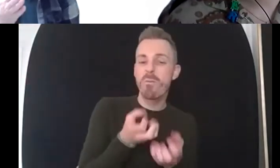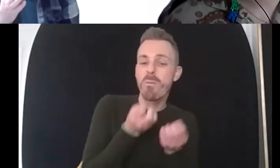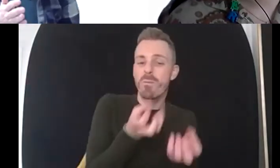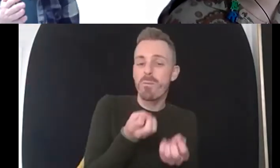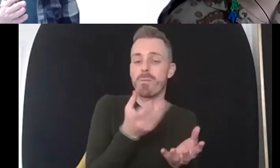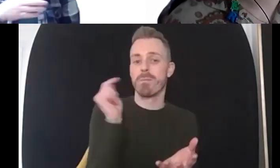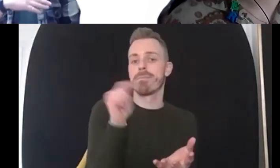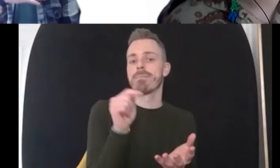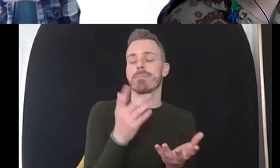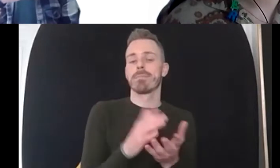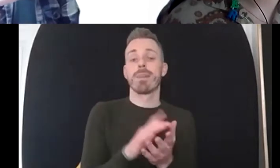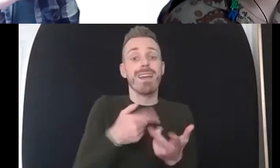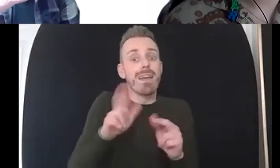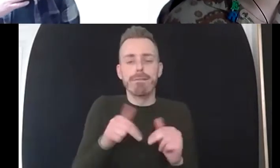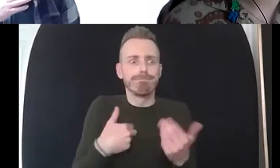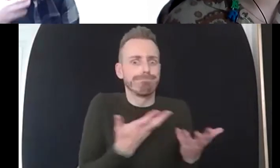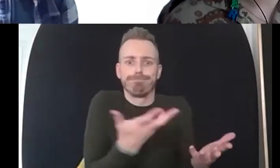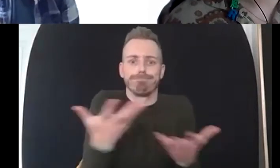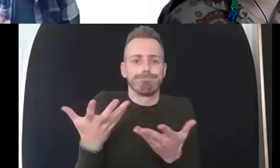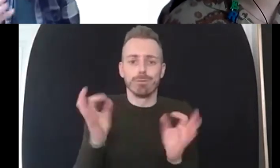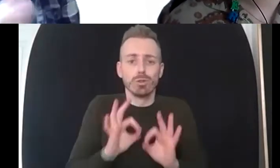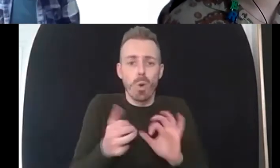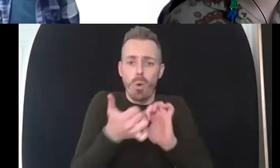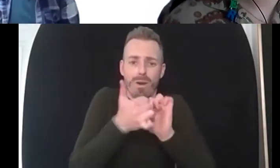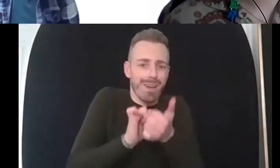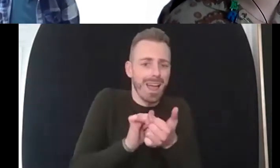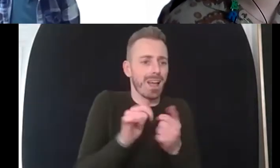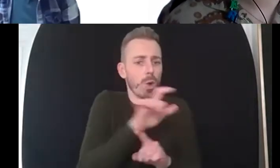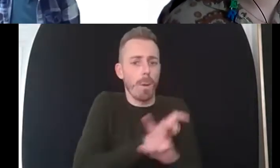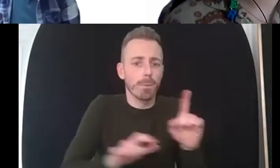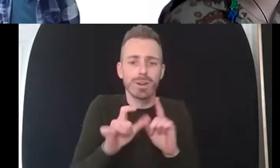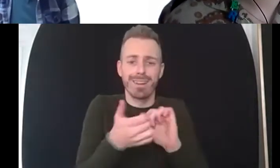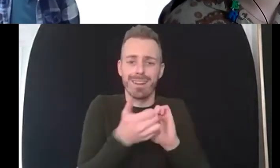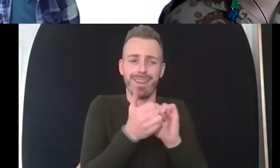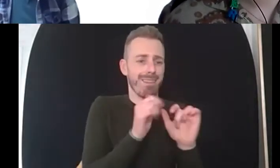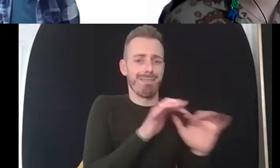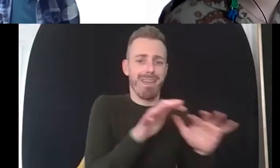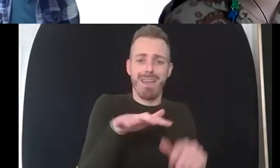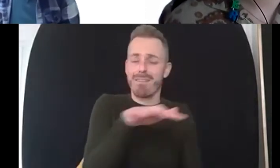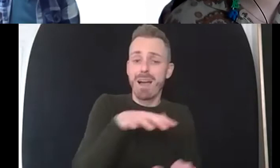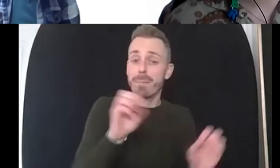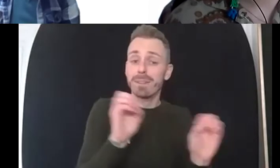lancaster lgbt and other community organizations become really really important but then that leads